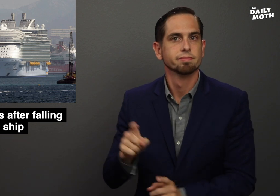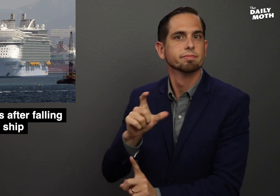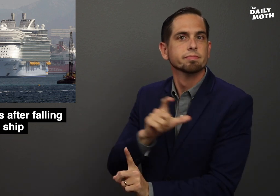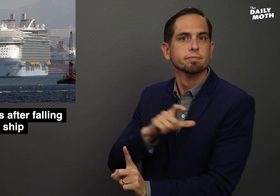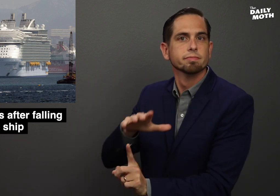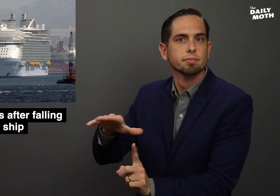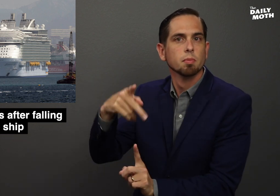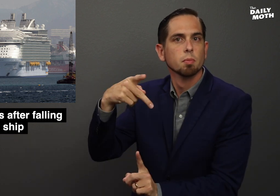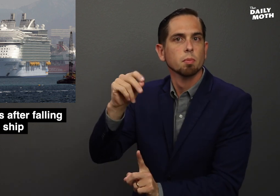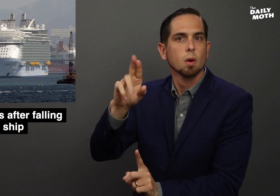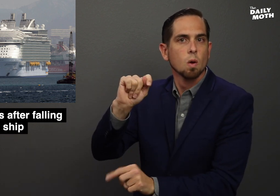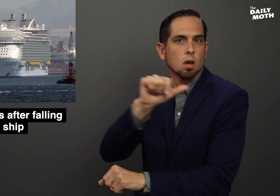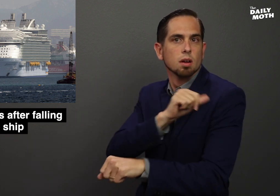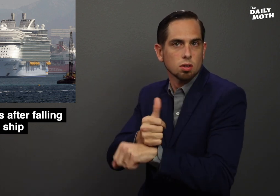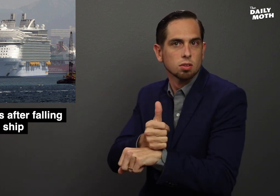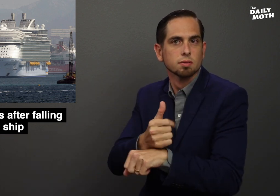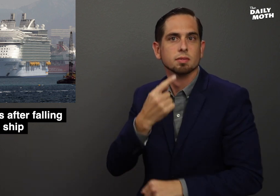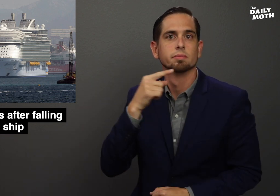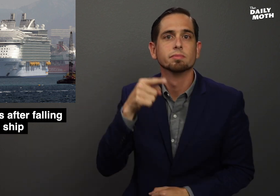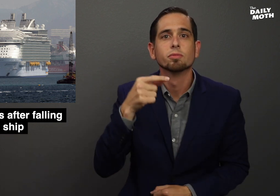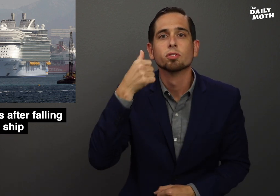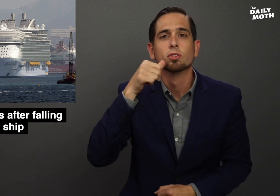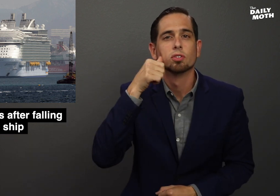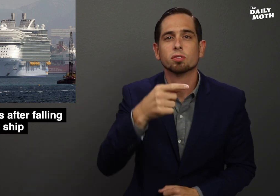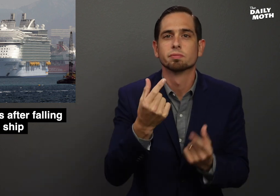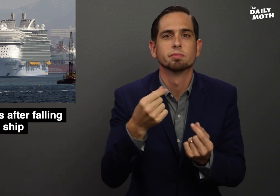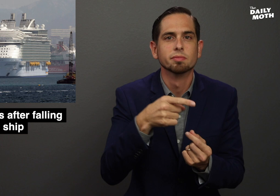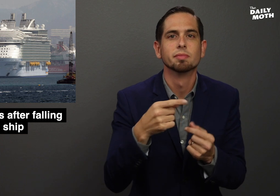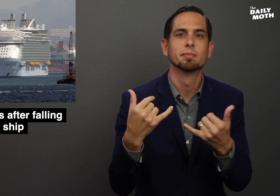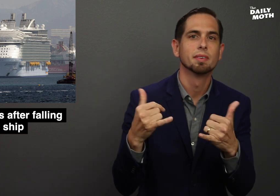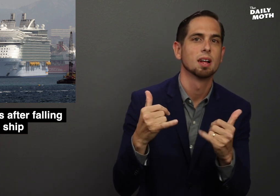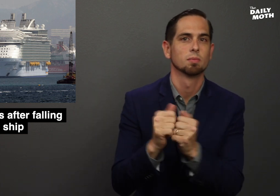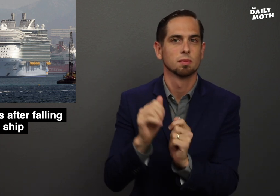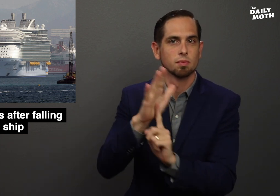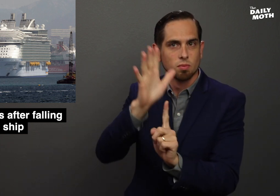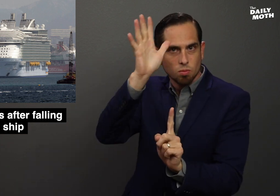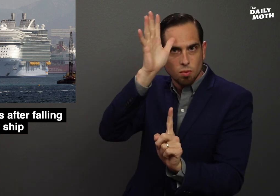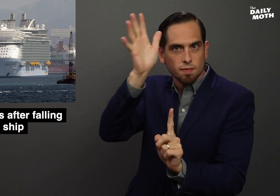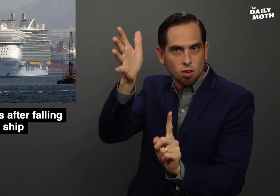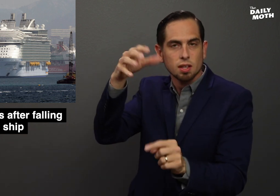Port Authority said the girl was playing with her grandfather